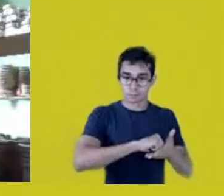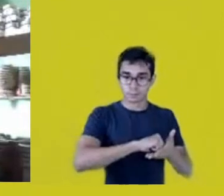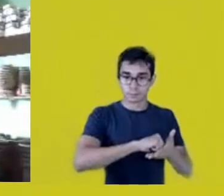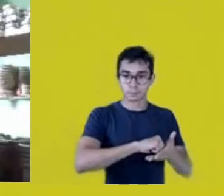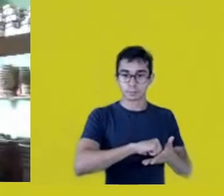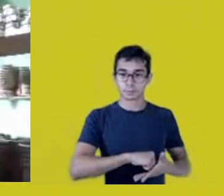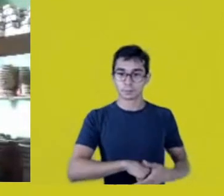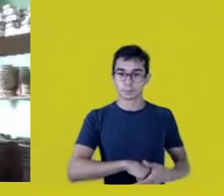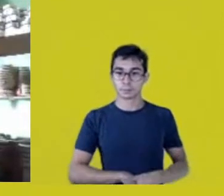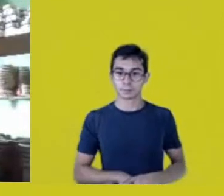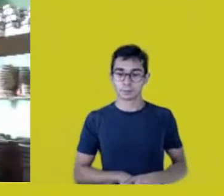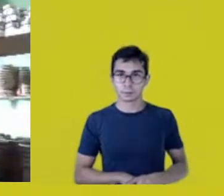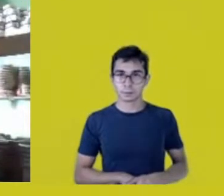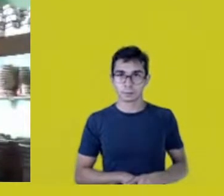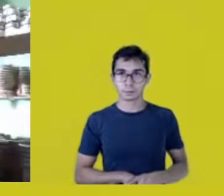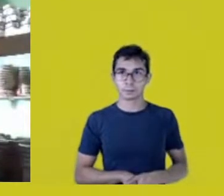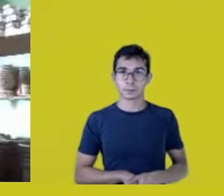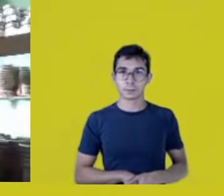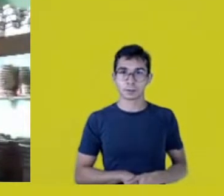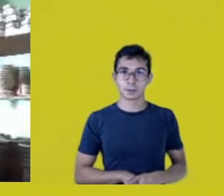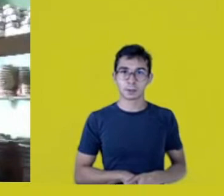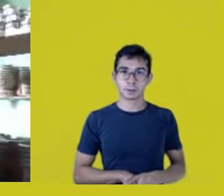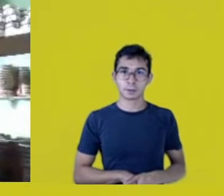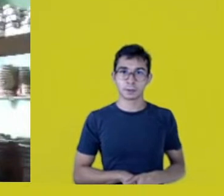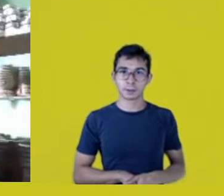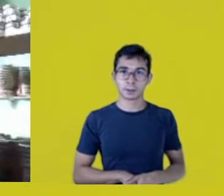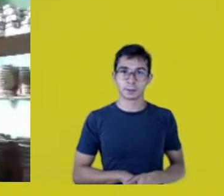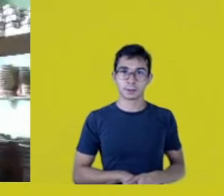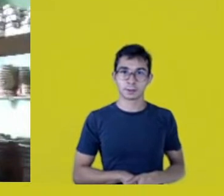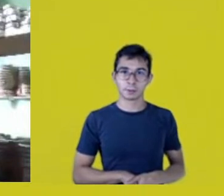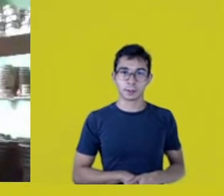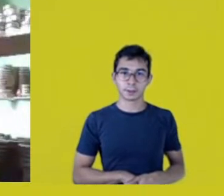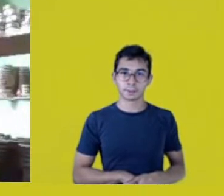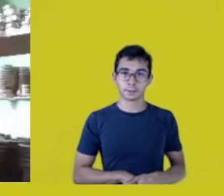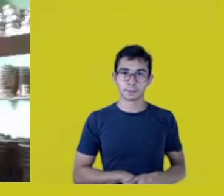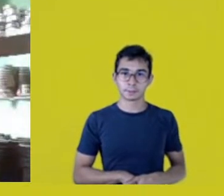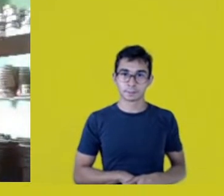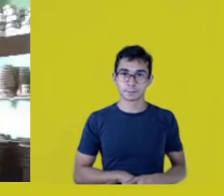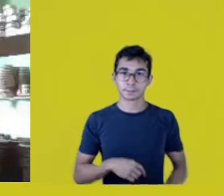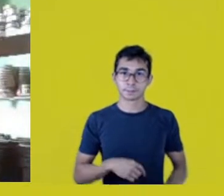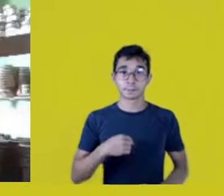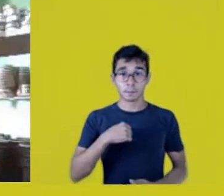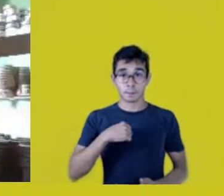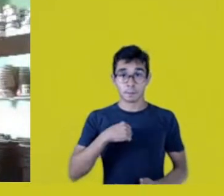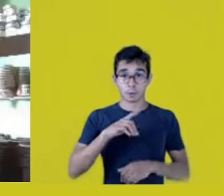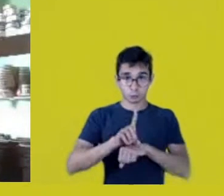One of the things I tried to do in my Doctorate endpaper